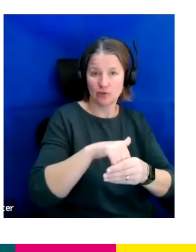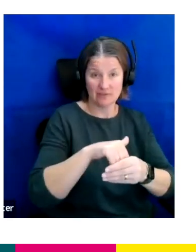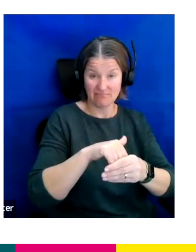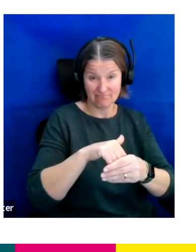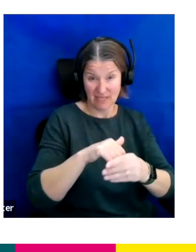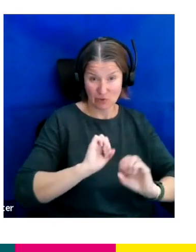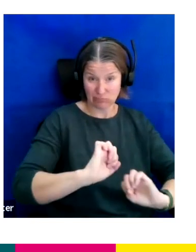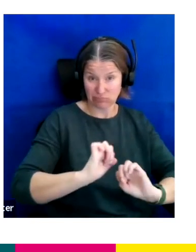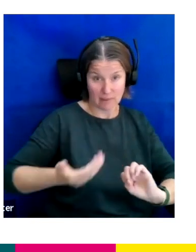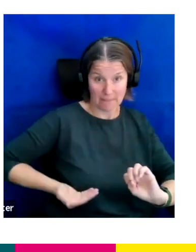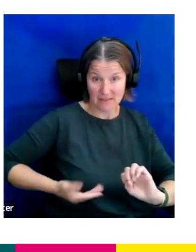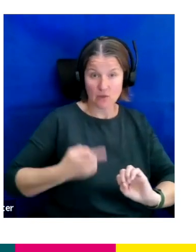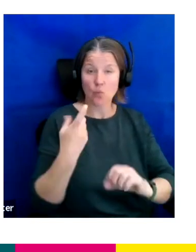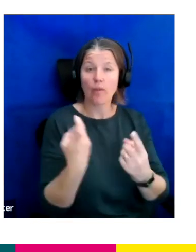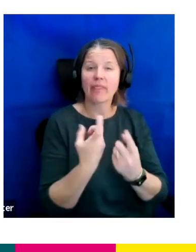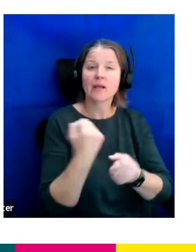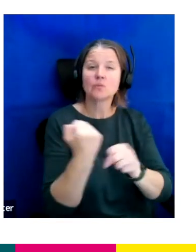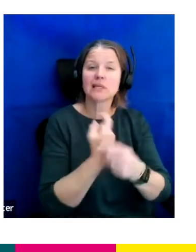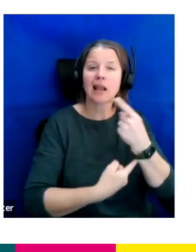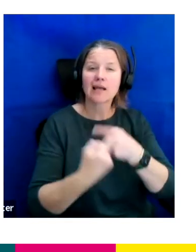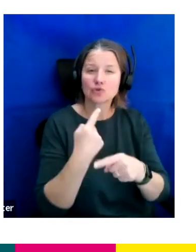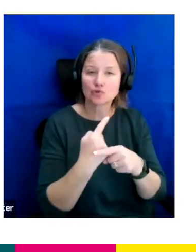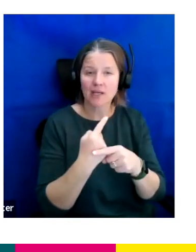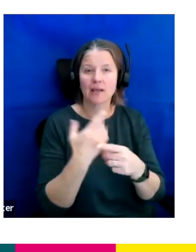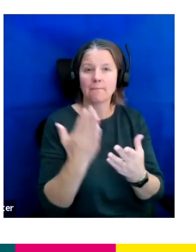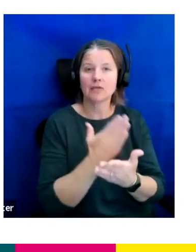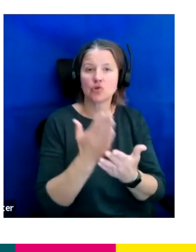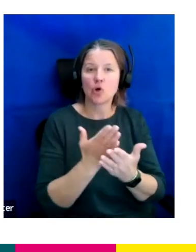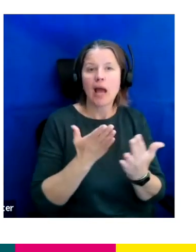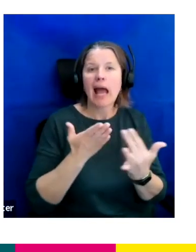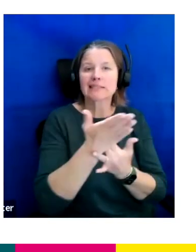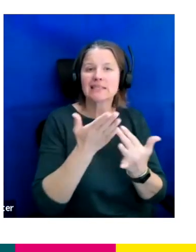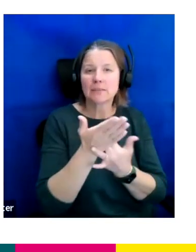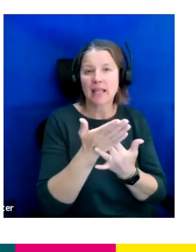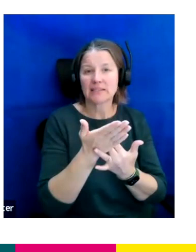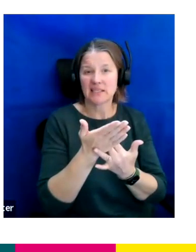So one of the things we did last year was have Accessibility Summit where this was led